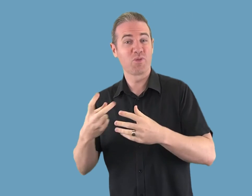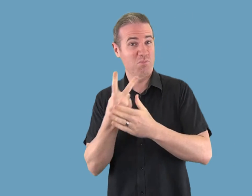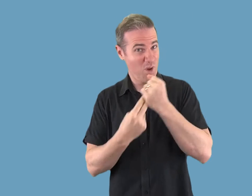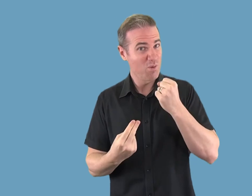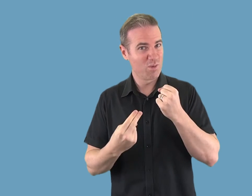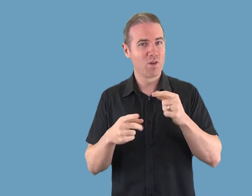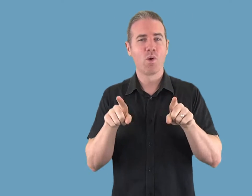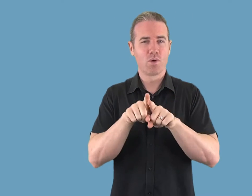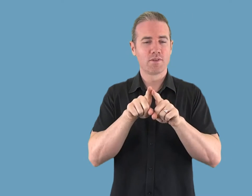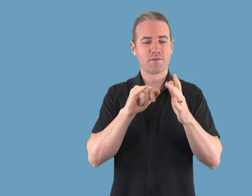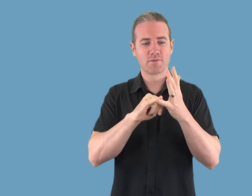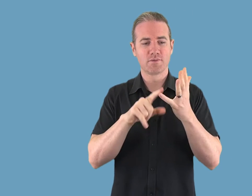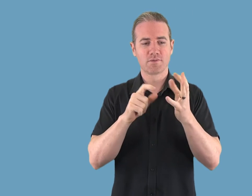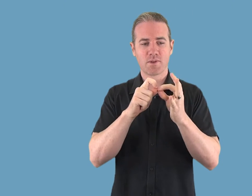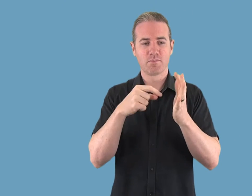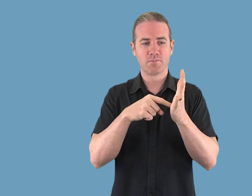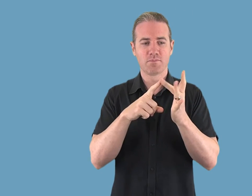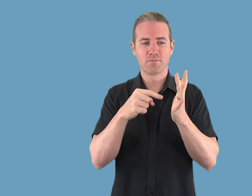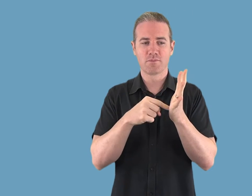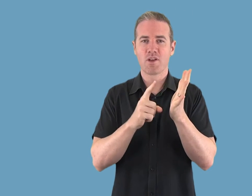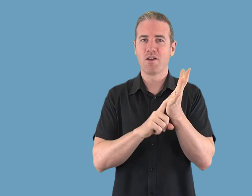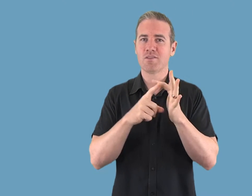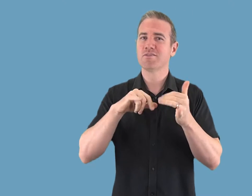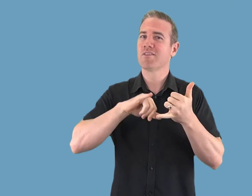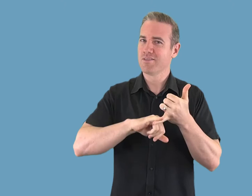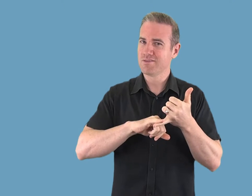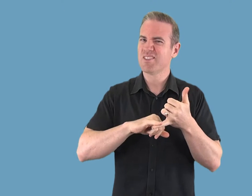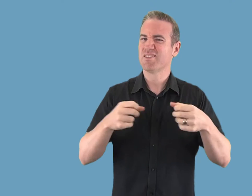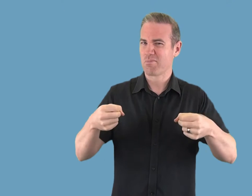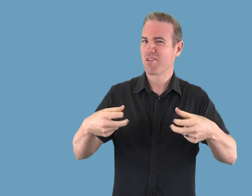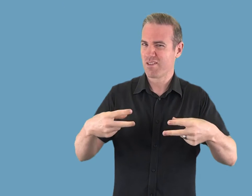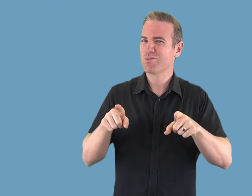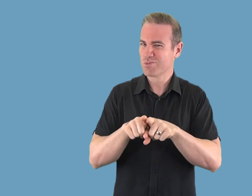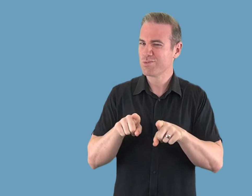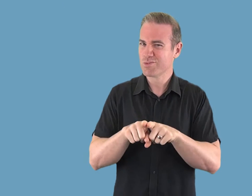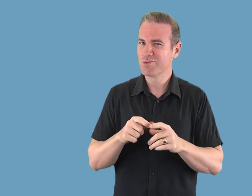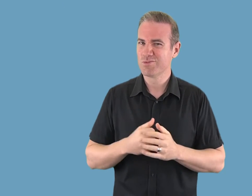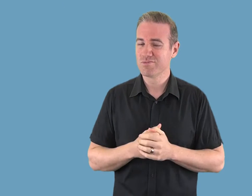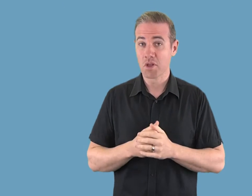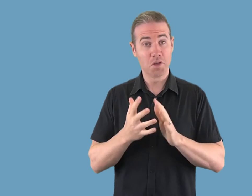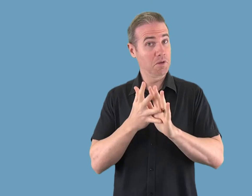captions and subtitles.